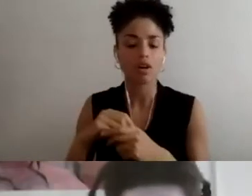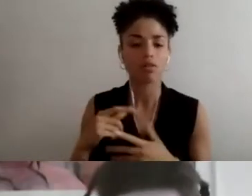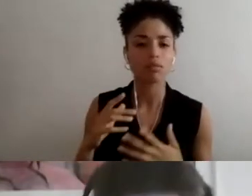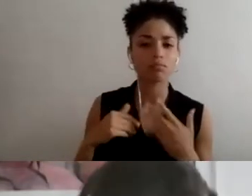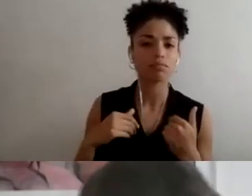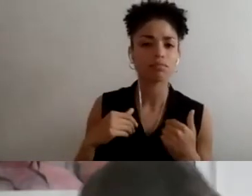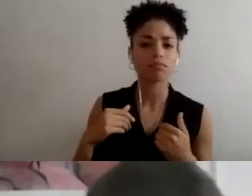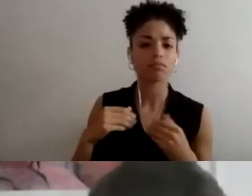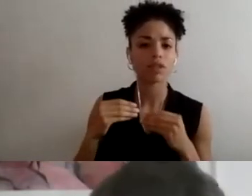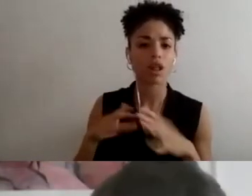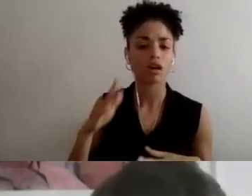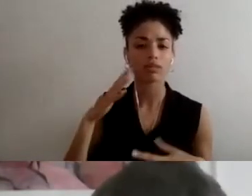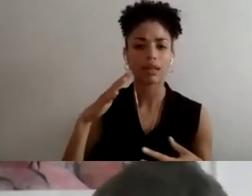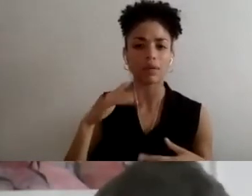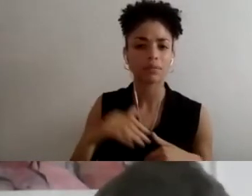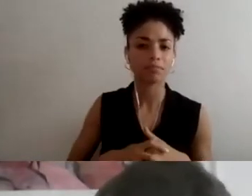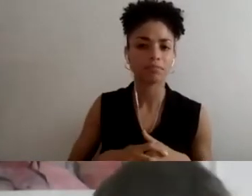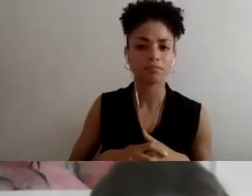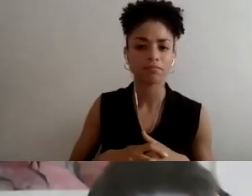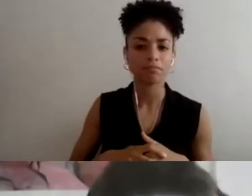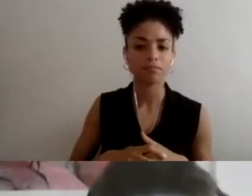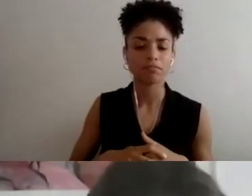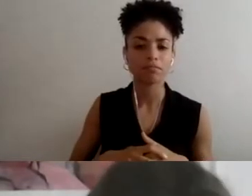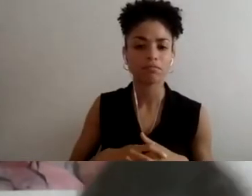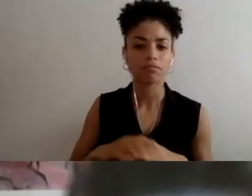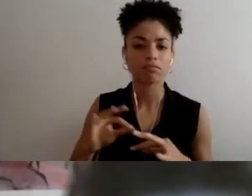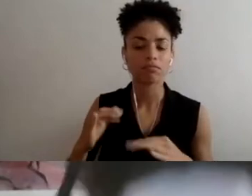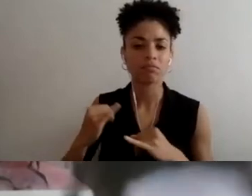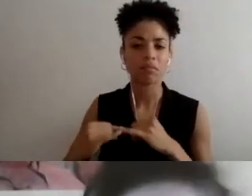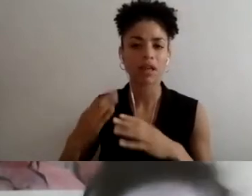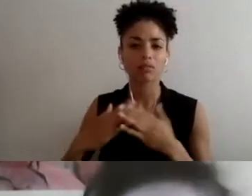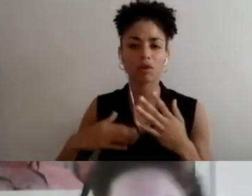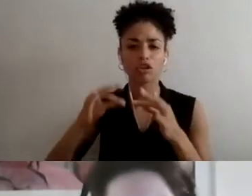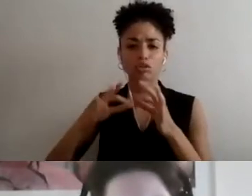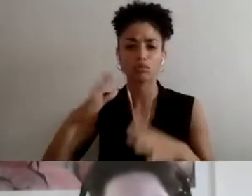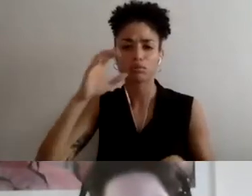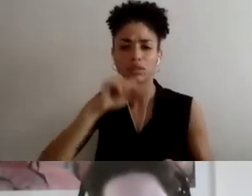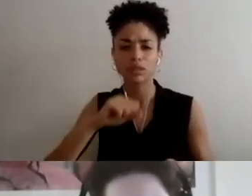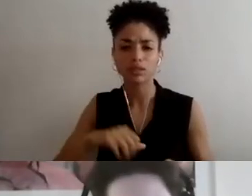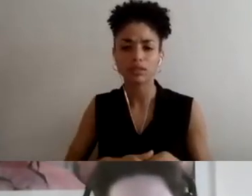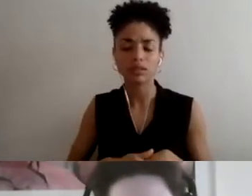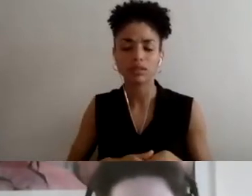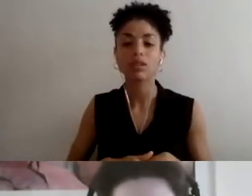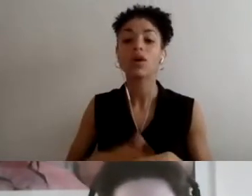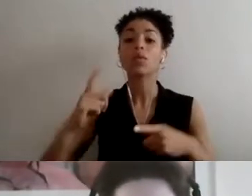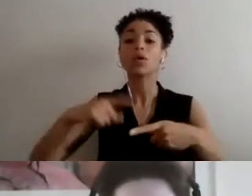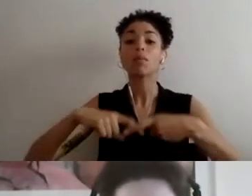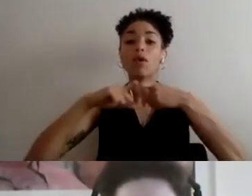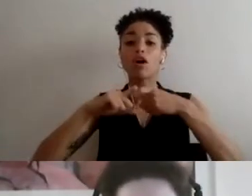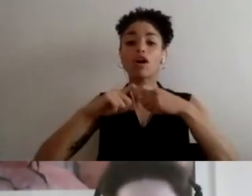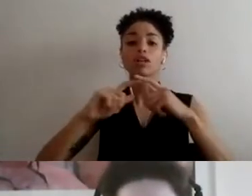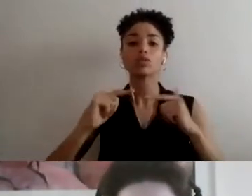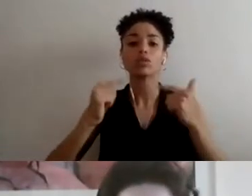Yes. Thank you and we're going to pause for second to switch out interpreters.